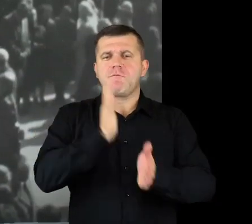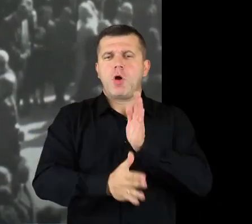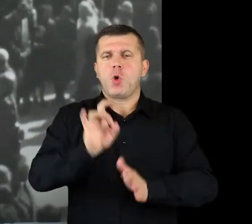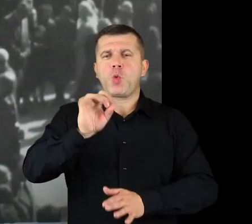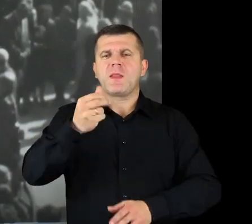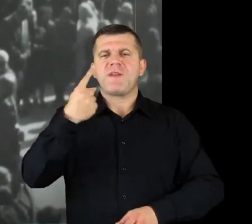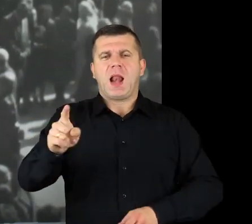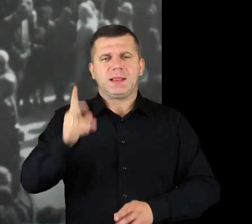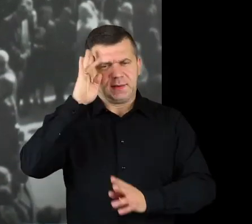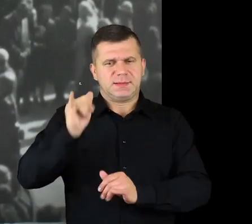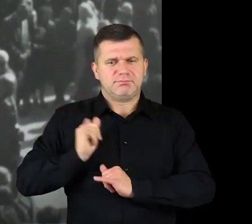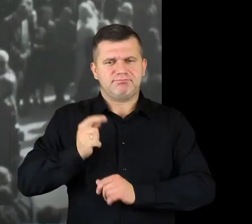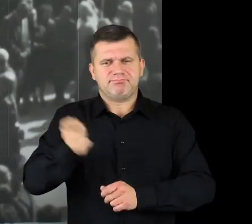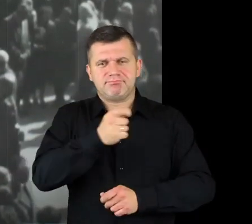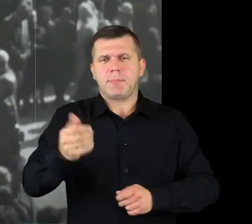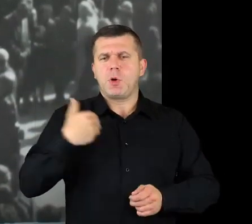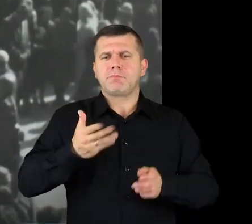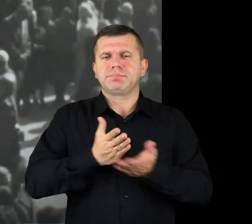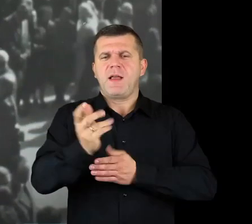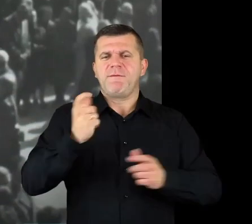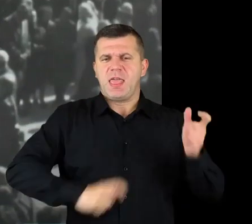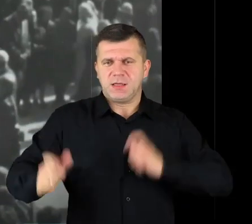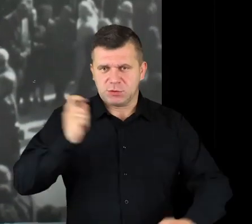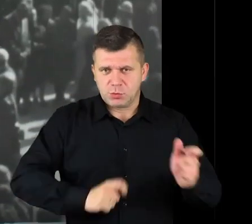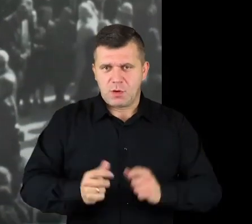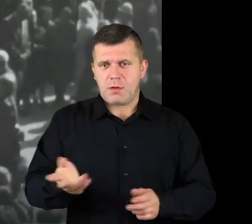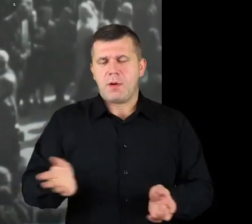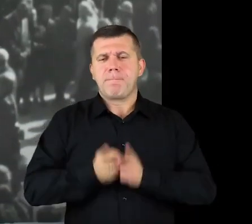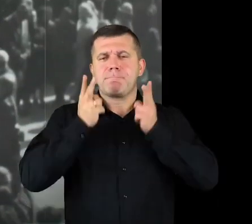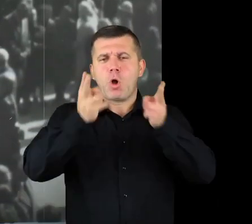he and his man, his knights, crossed Vistula here, they used an impromptu bridge.